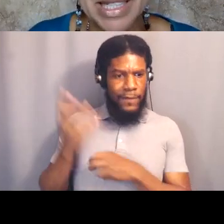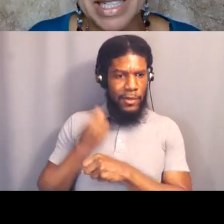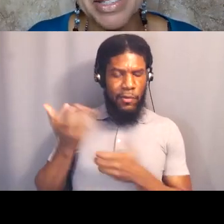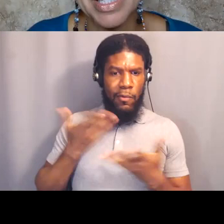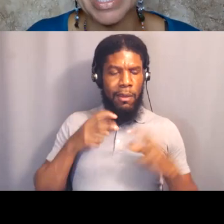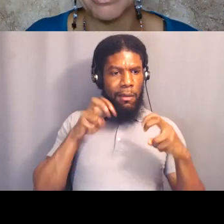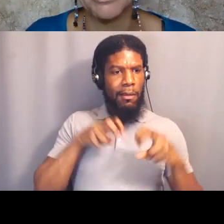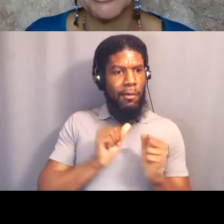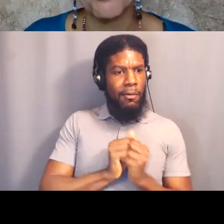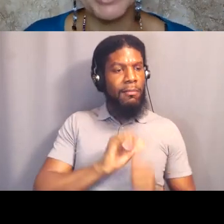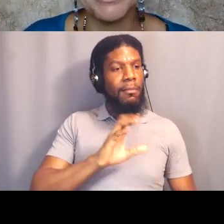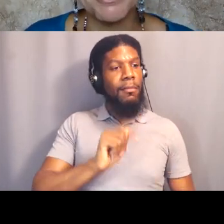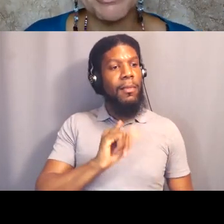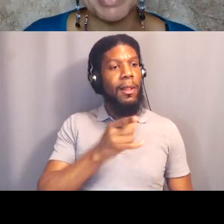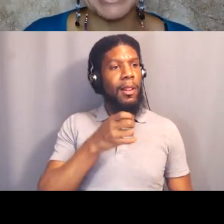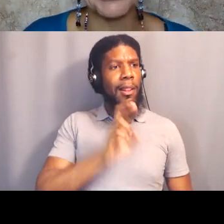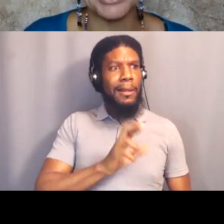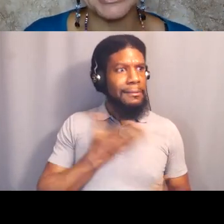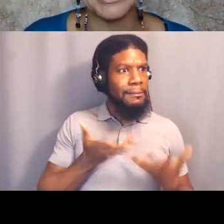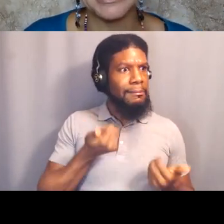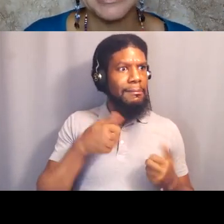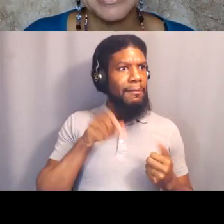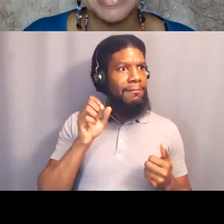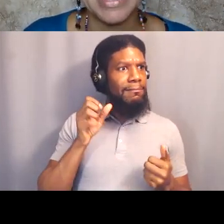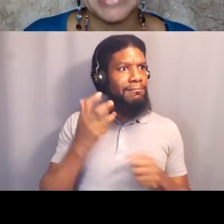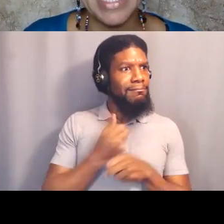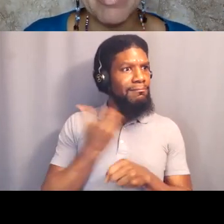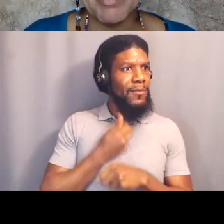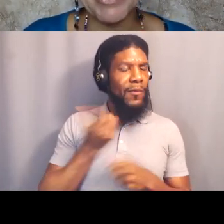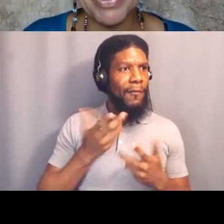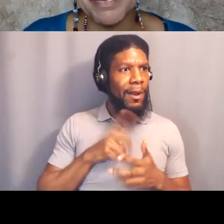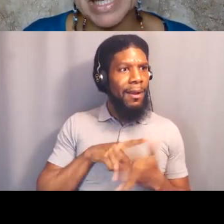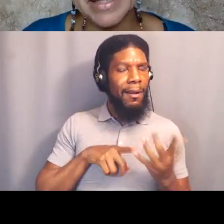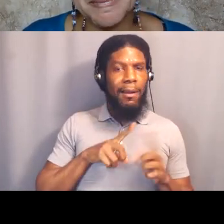And then I just kind of went through my agenda and came up with three,